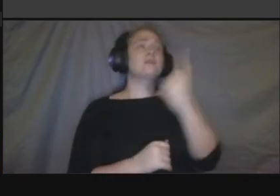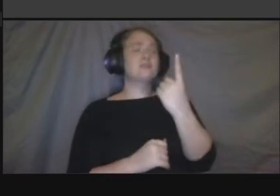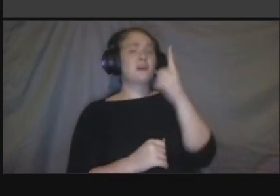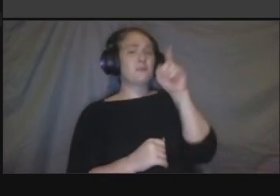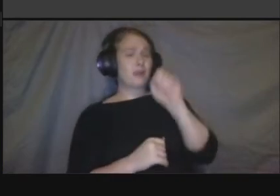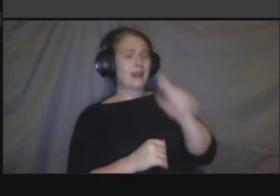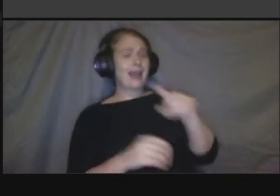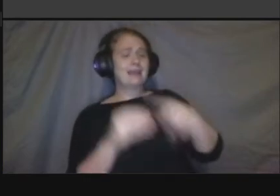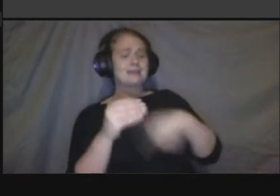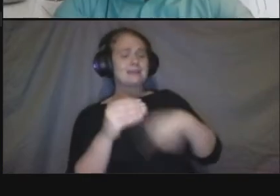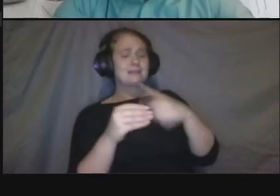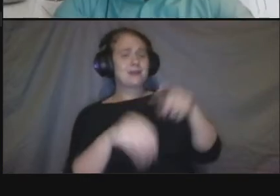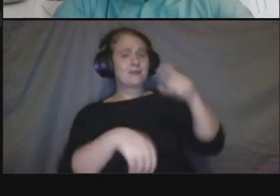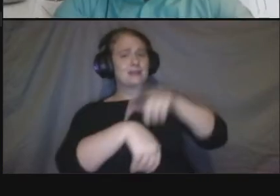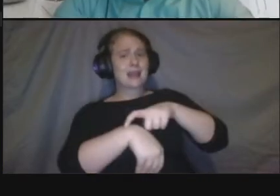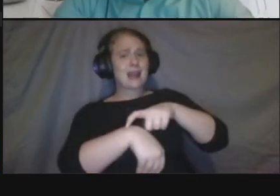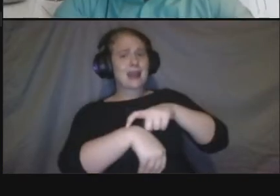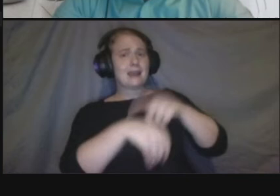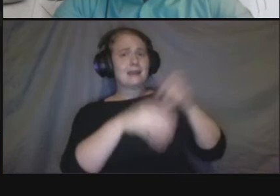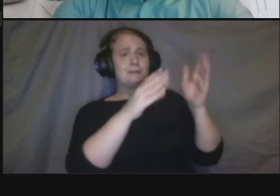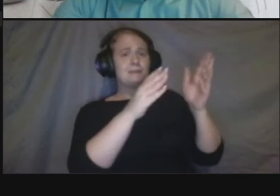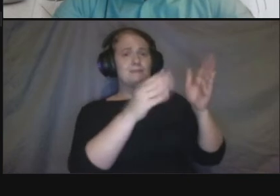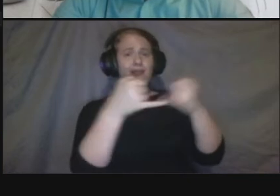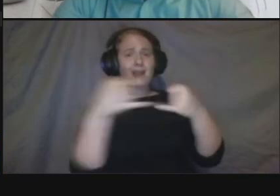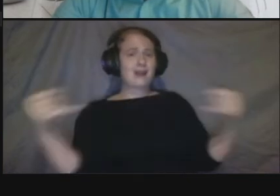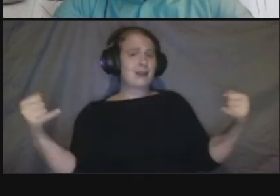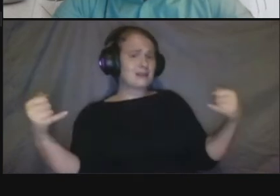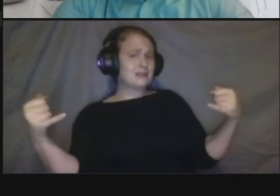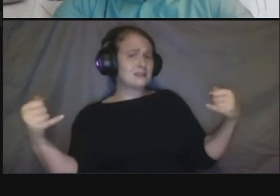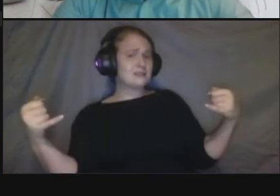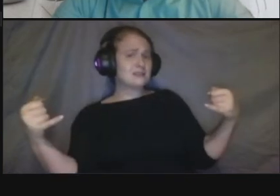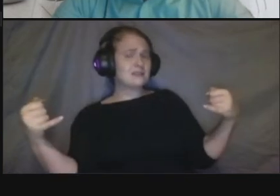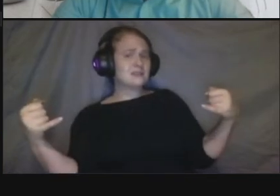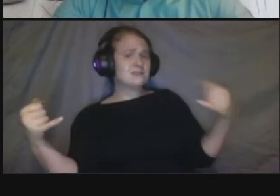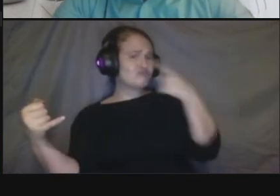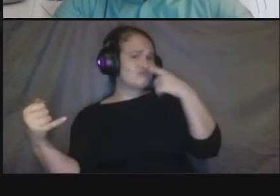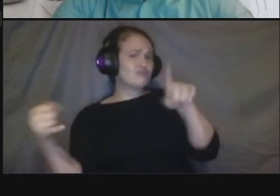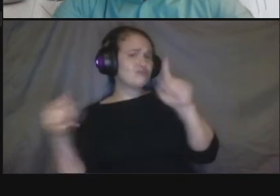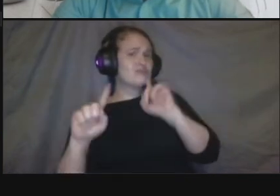we shared the timeline for this project early in the presentation um we are throughout the